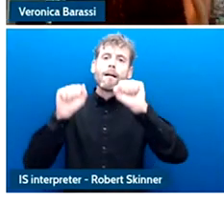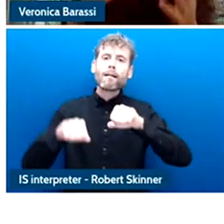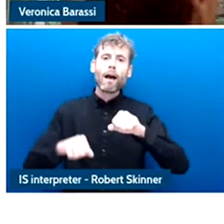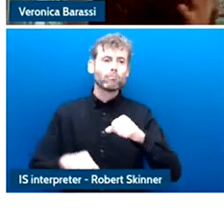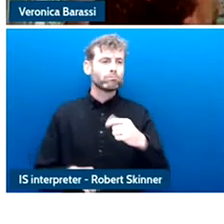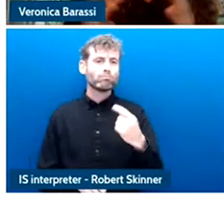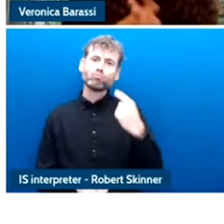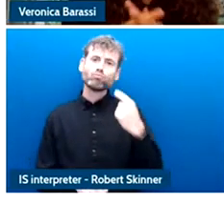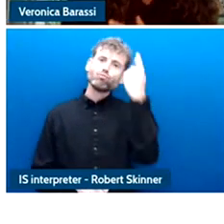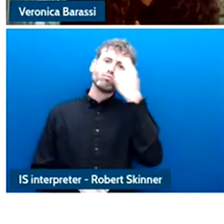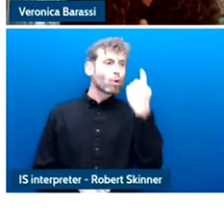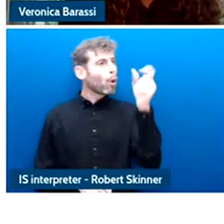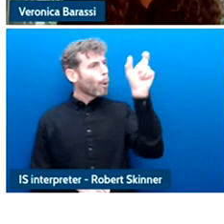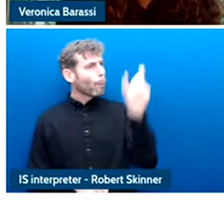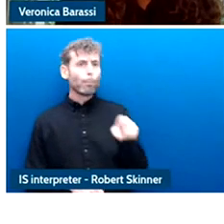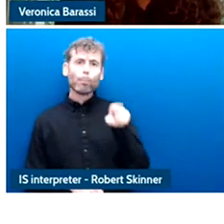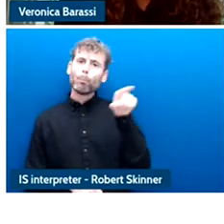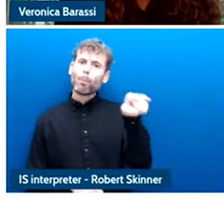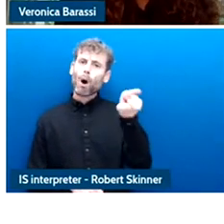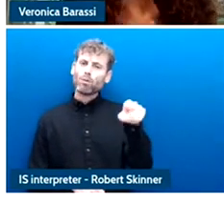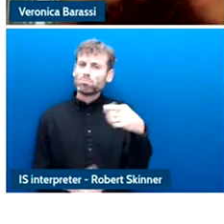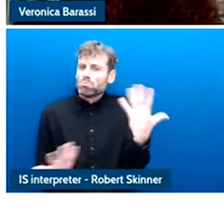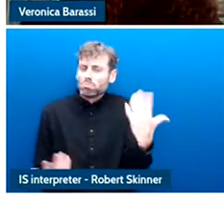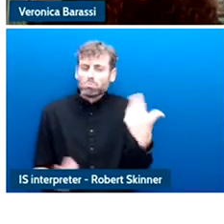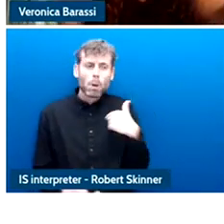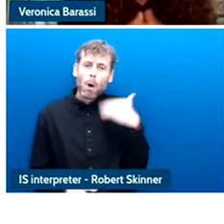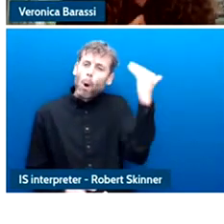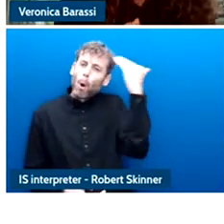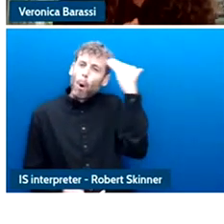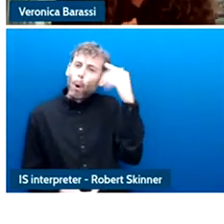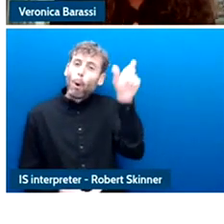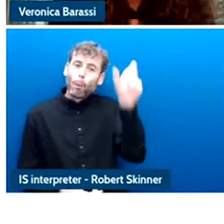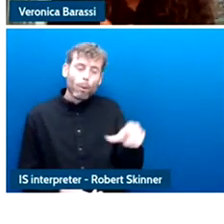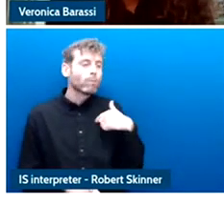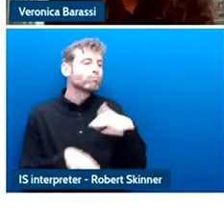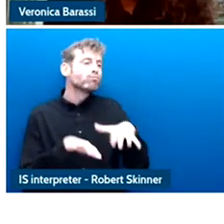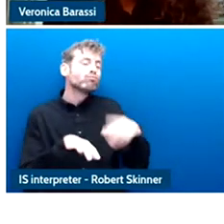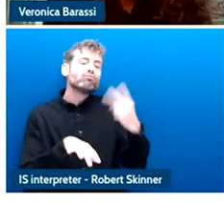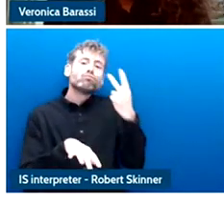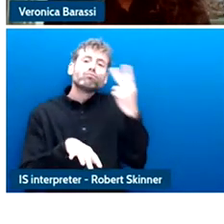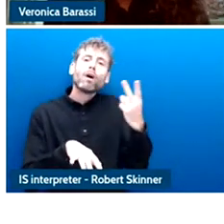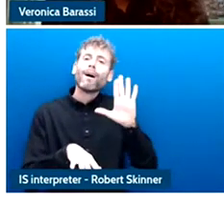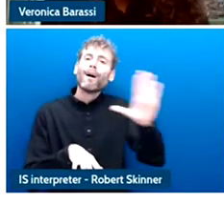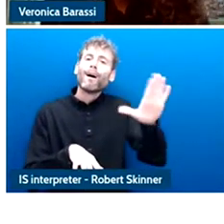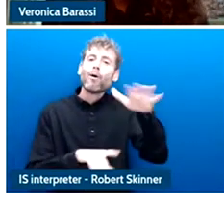other aspects of this so-called surveilance capitalism in release to